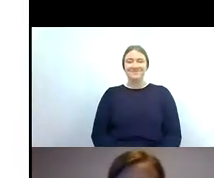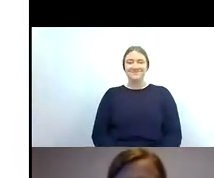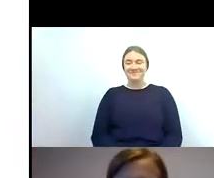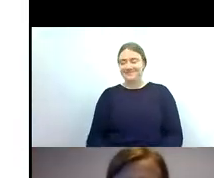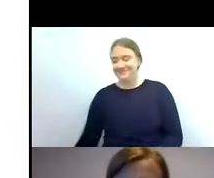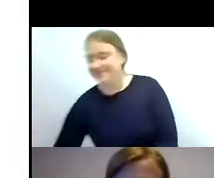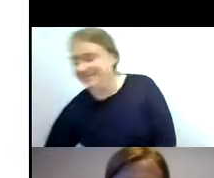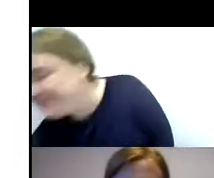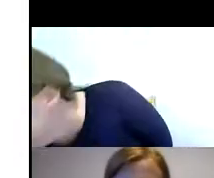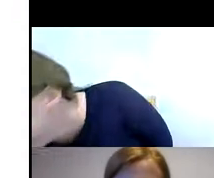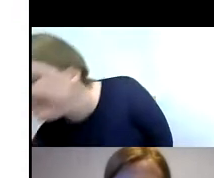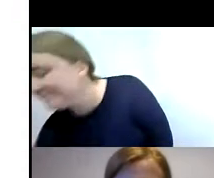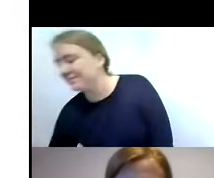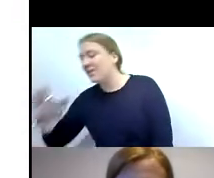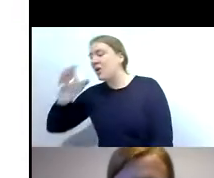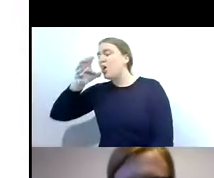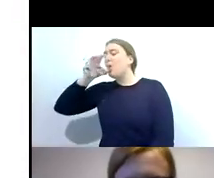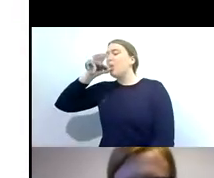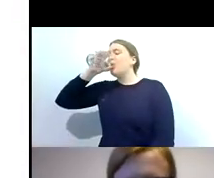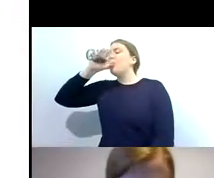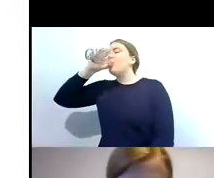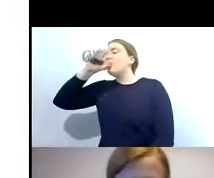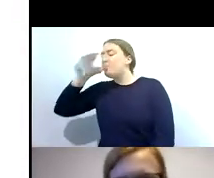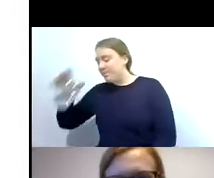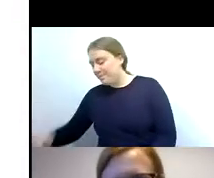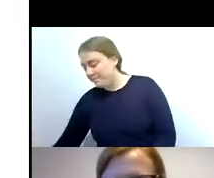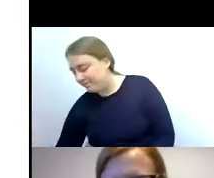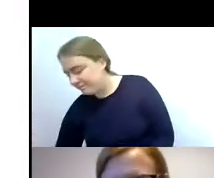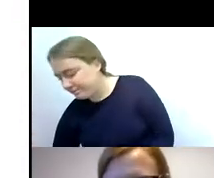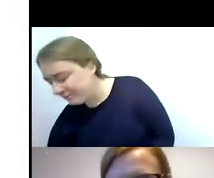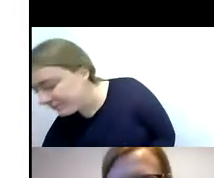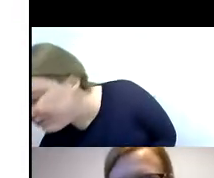that was brilliant thank you rachel um i found that really fascinating i learned a lot i can't